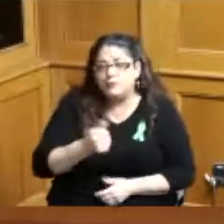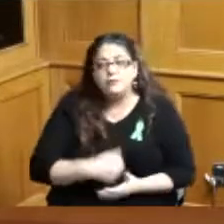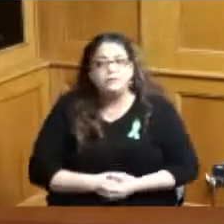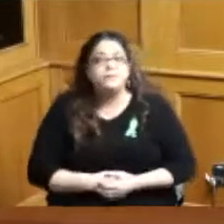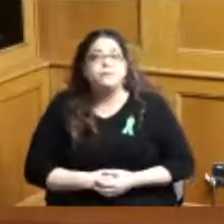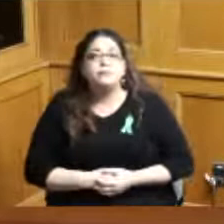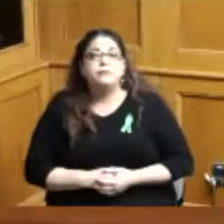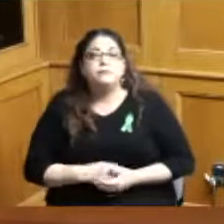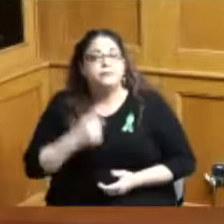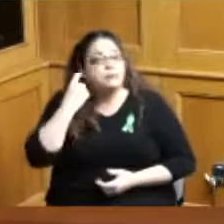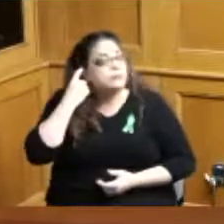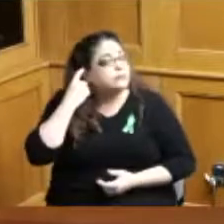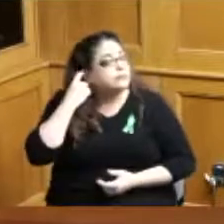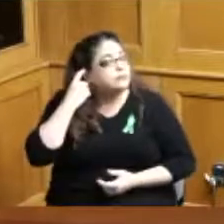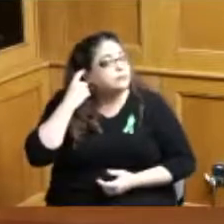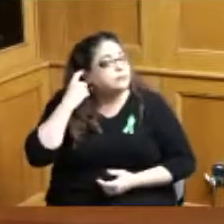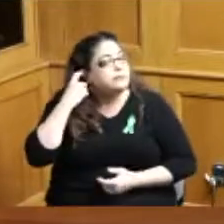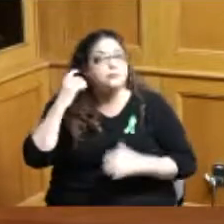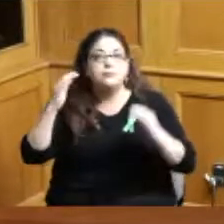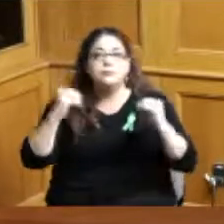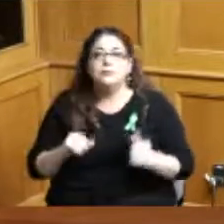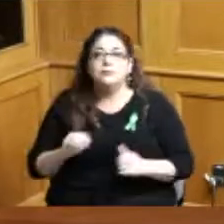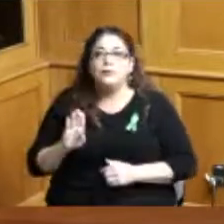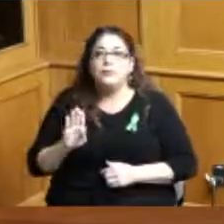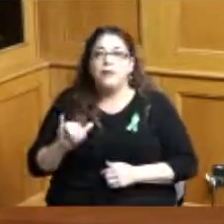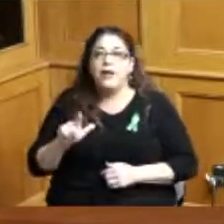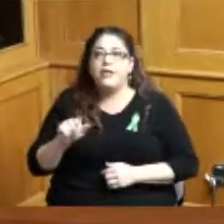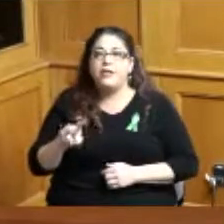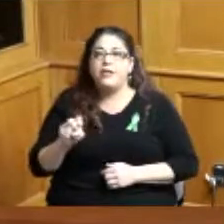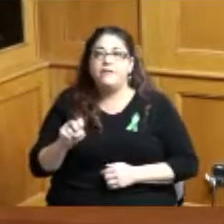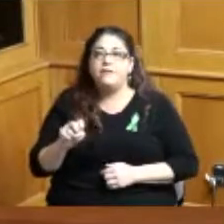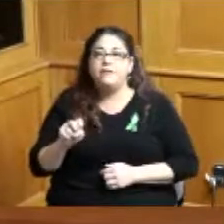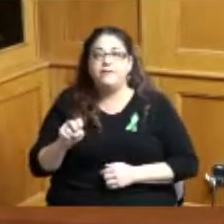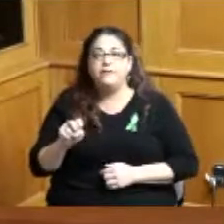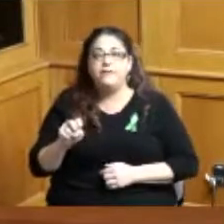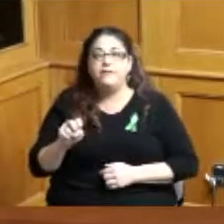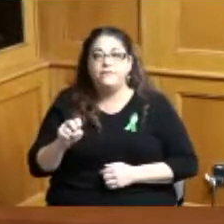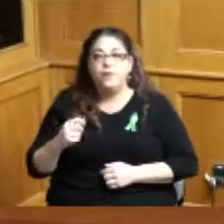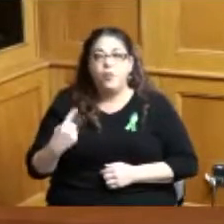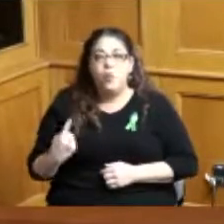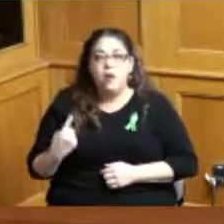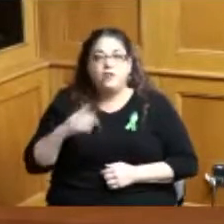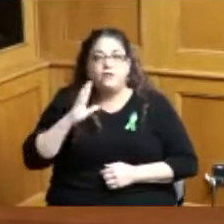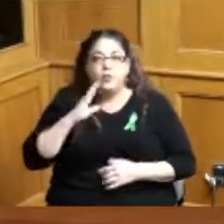in terms of by leave items I do have one by leave item on the agenda today this is I believe by